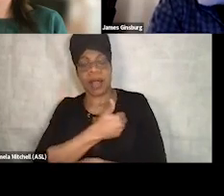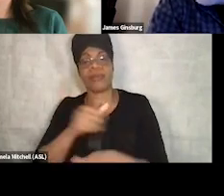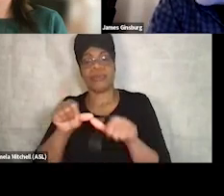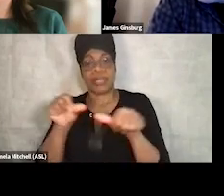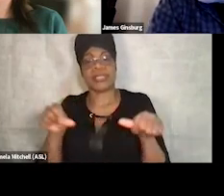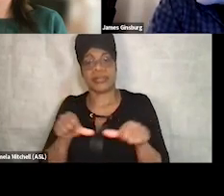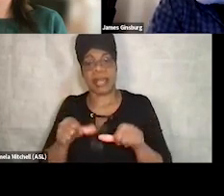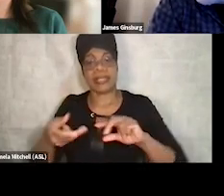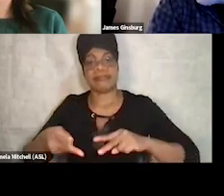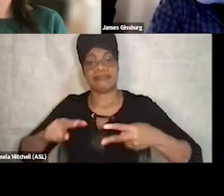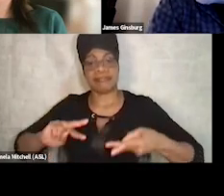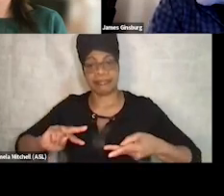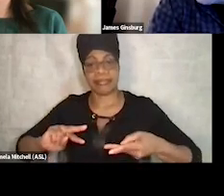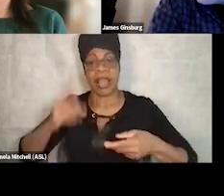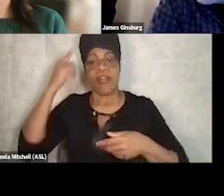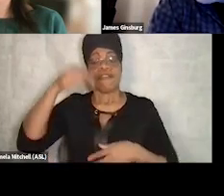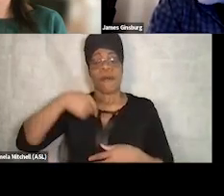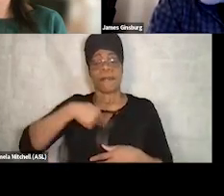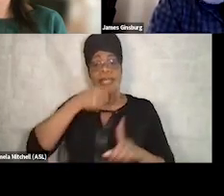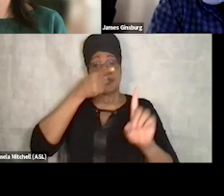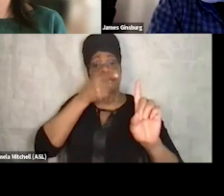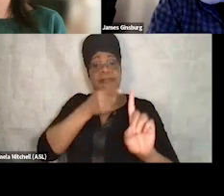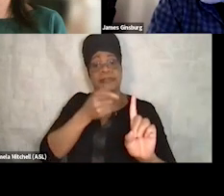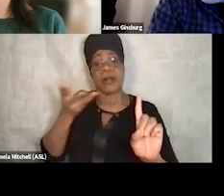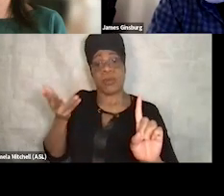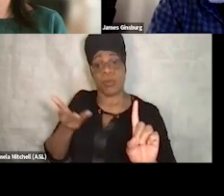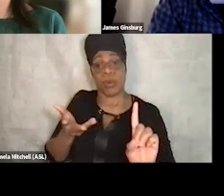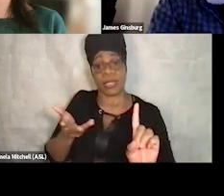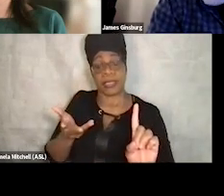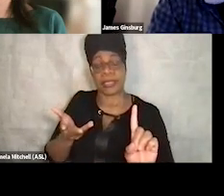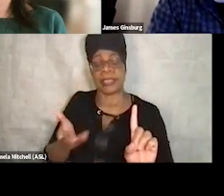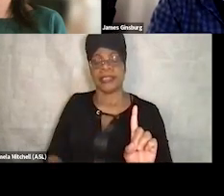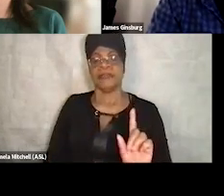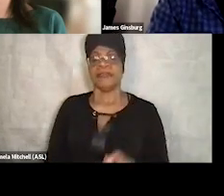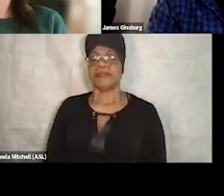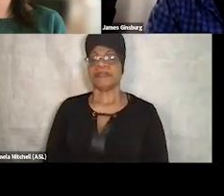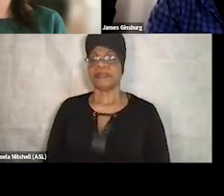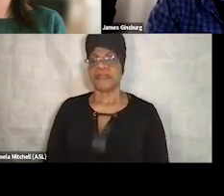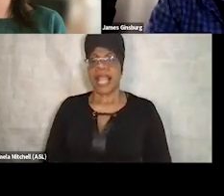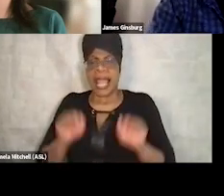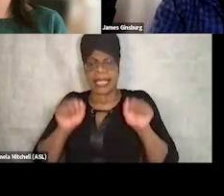I think, for me, the bottom line is, you know, can I be flexible